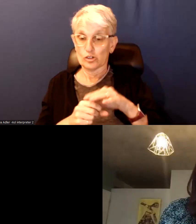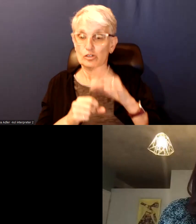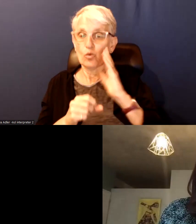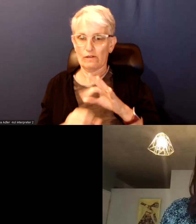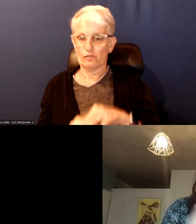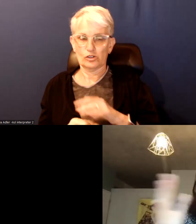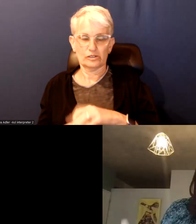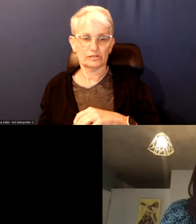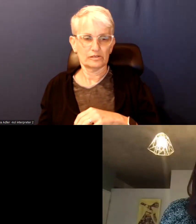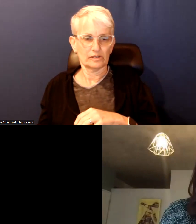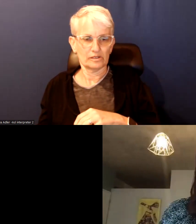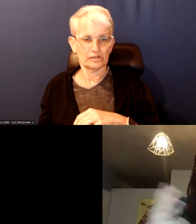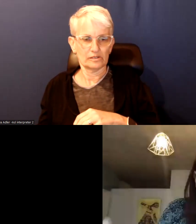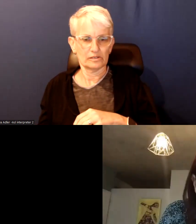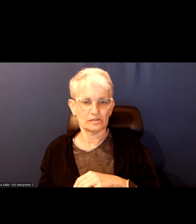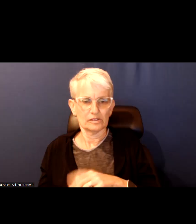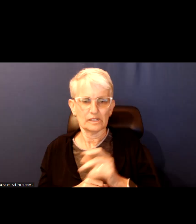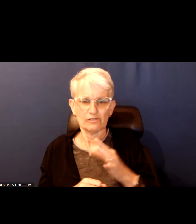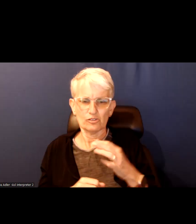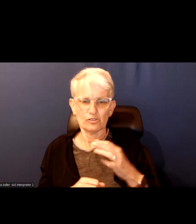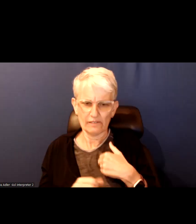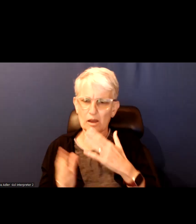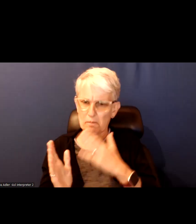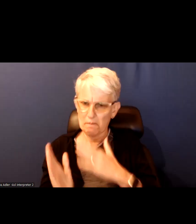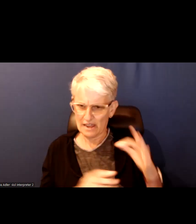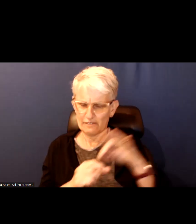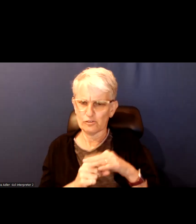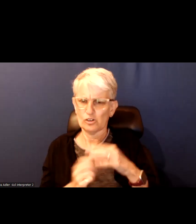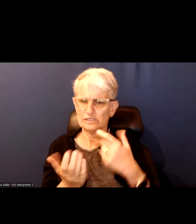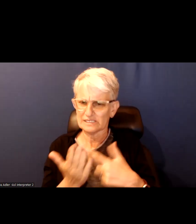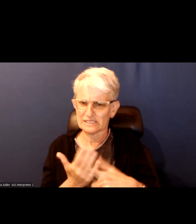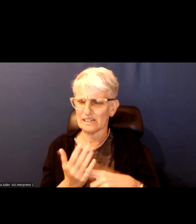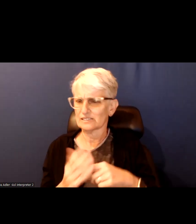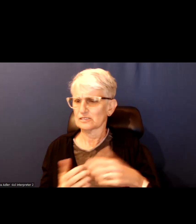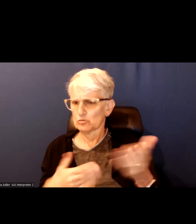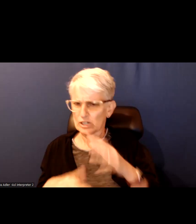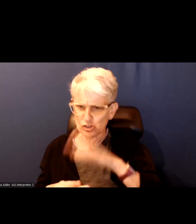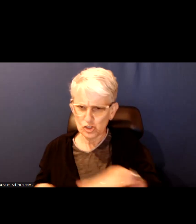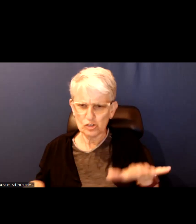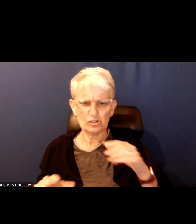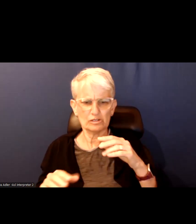If you have a plan to vote talk about it. Bring a kid, tell your neighbors, mention it at work.